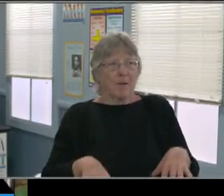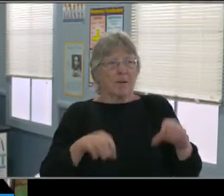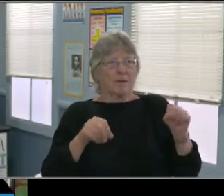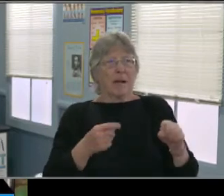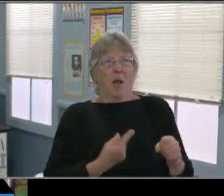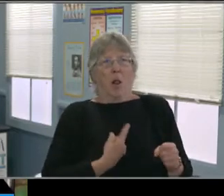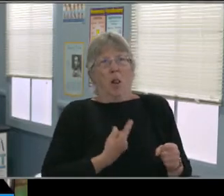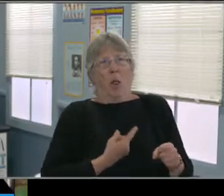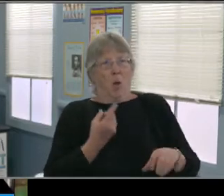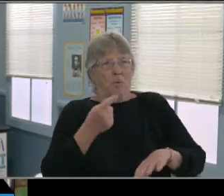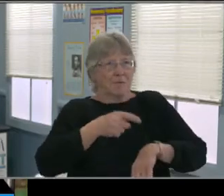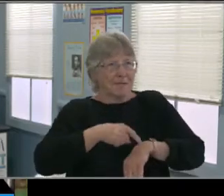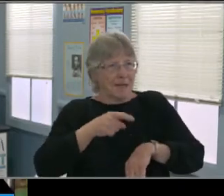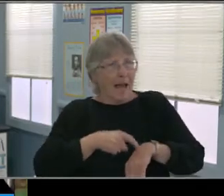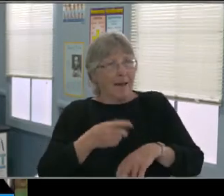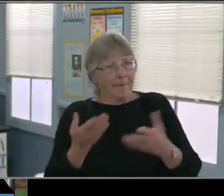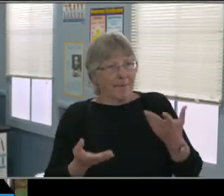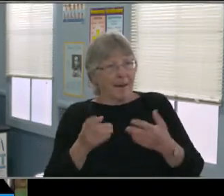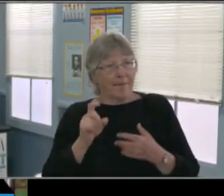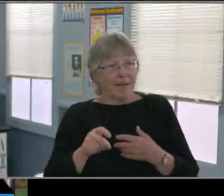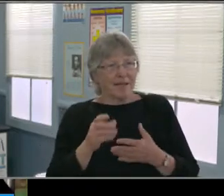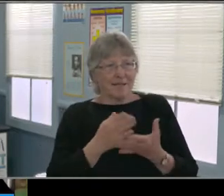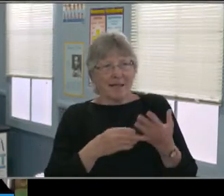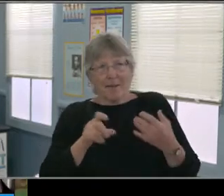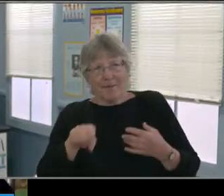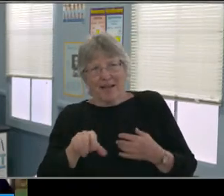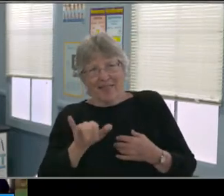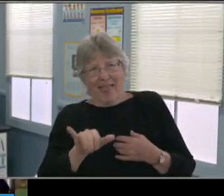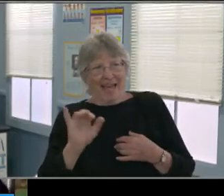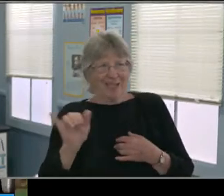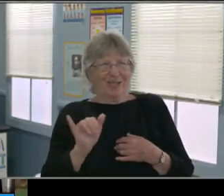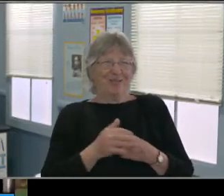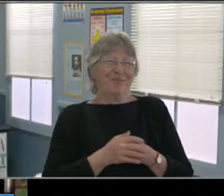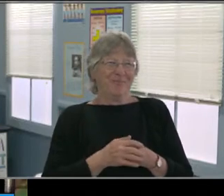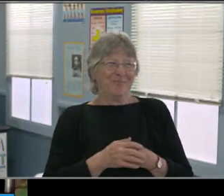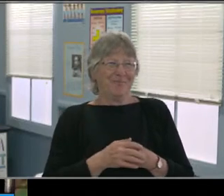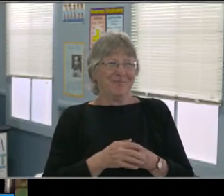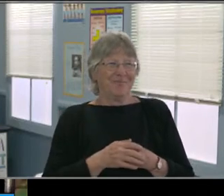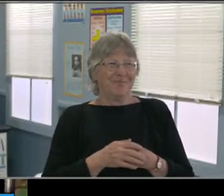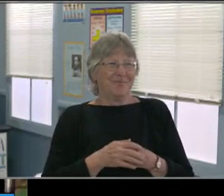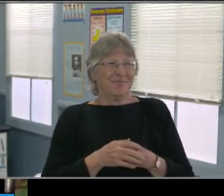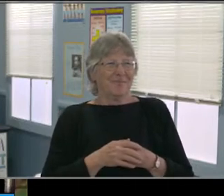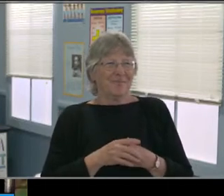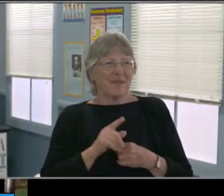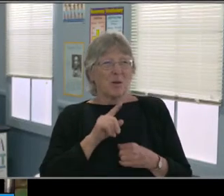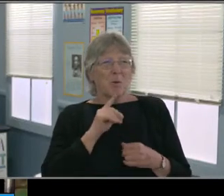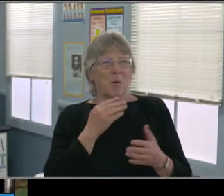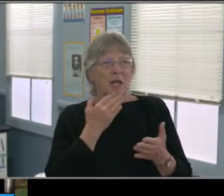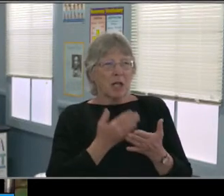and willing to collaborate. Whether it's just Long Beach or countywide it doesn't really matter.